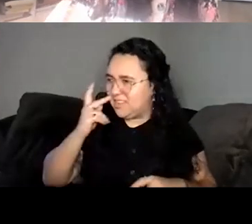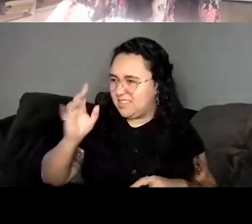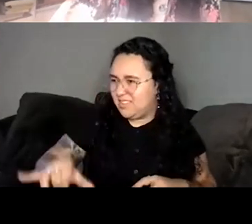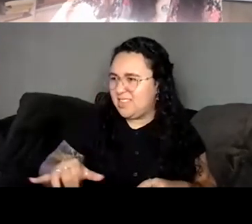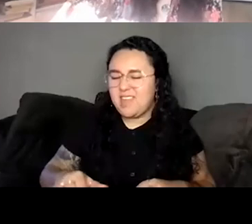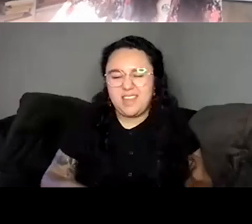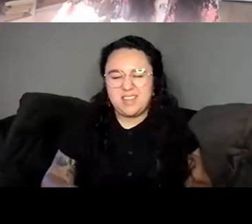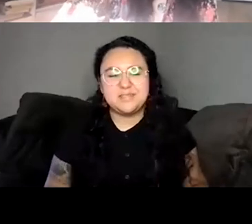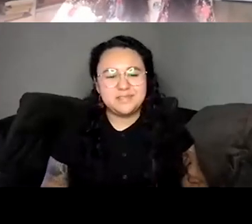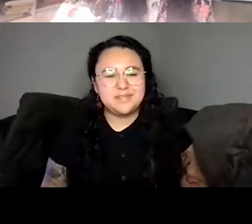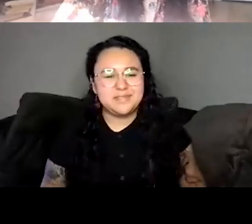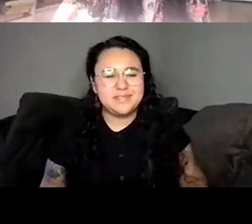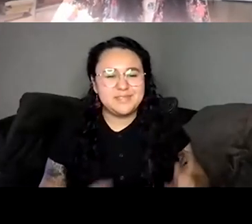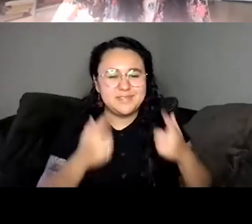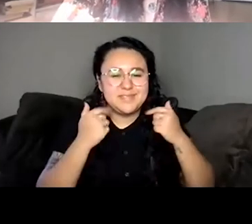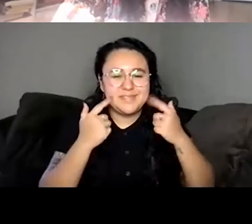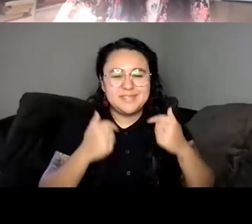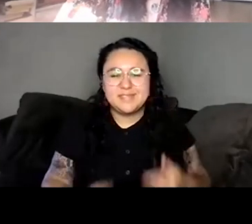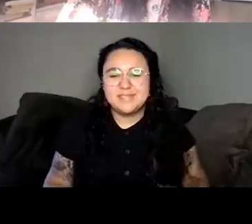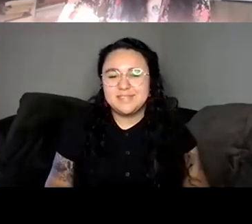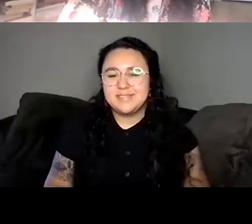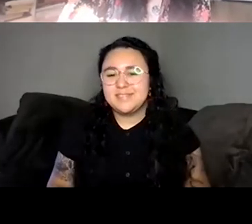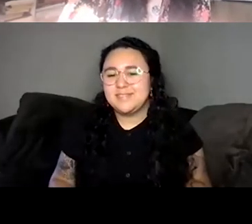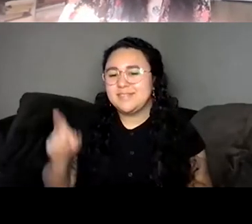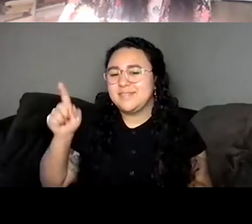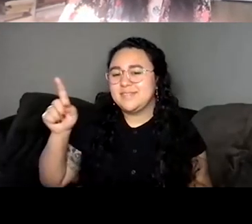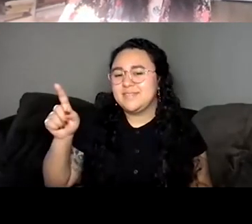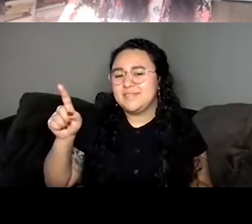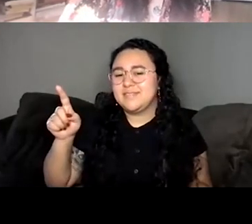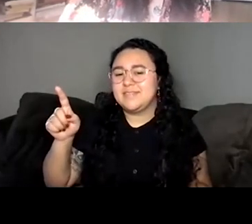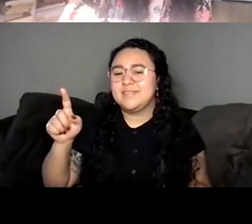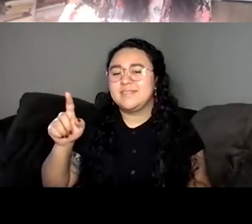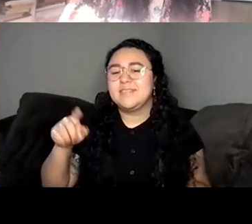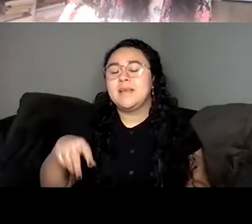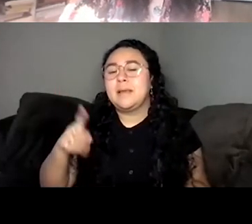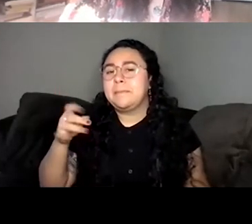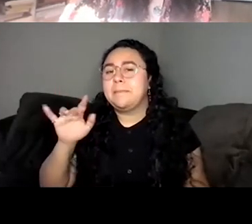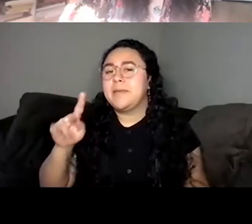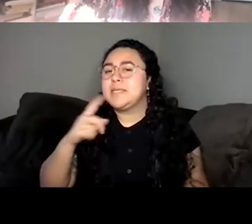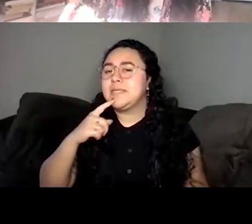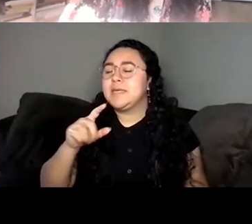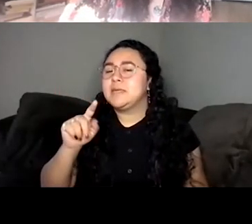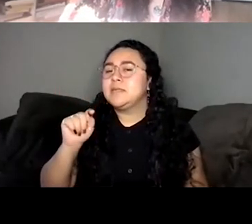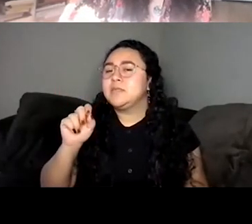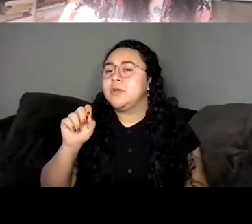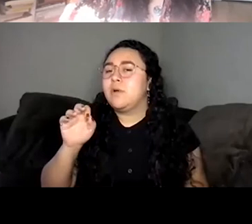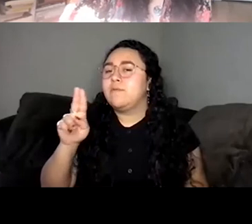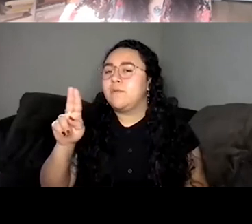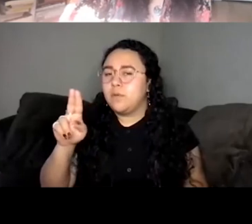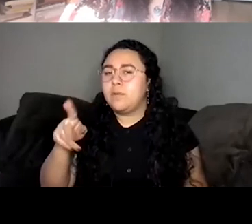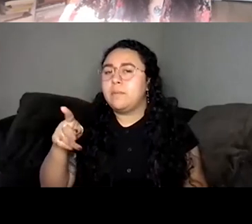Unknown Speaker I would choose the tofu puffs because I like how it absorbs all the broth.